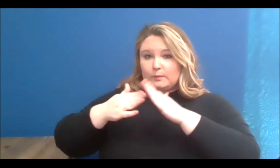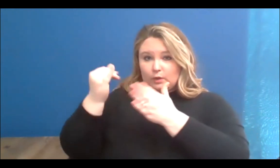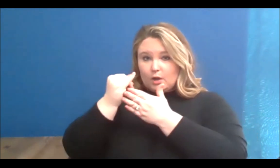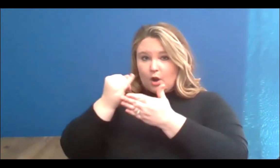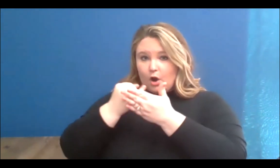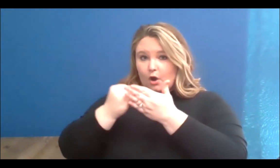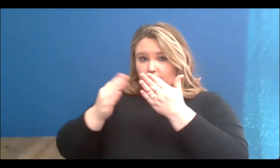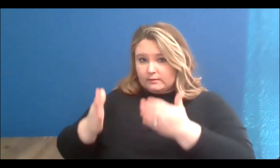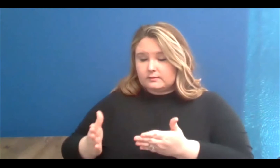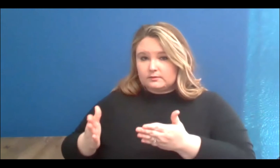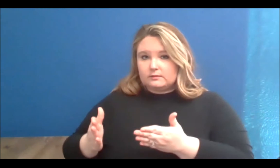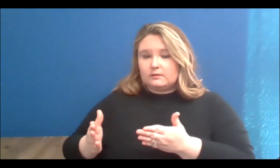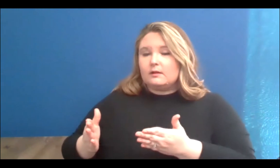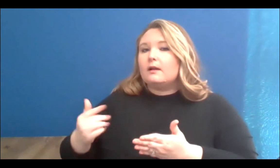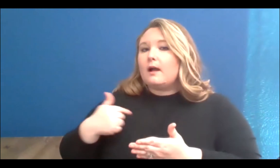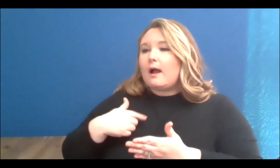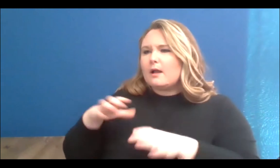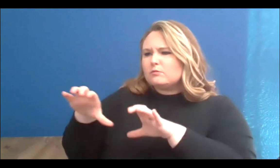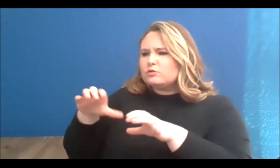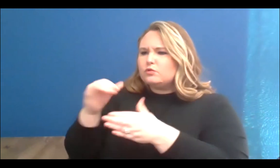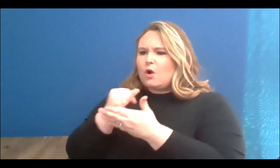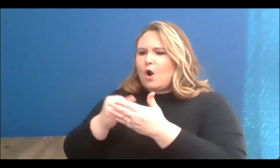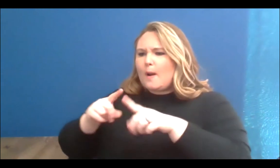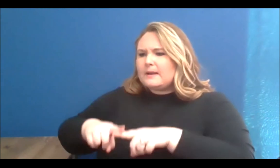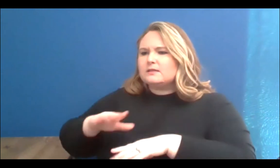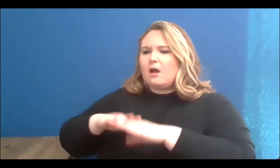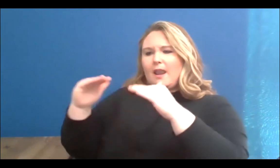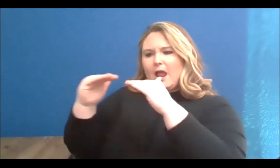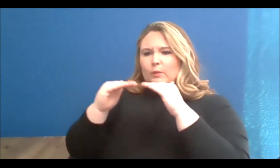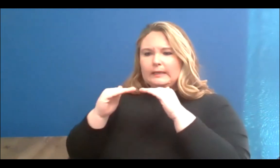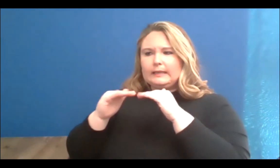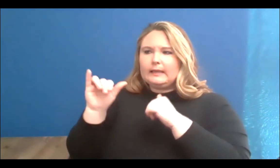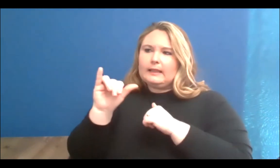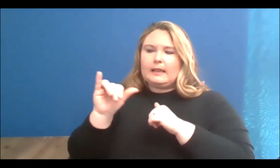takes forms of public art projects, youth workshops, and street art